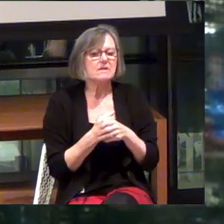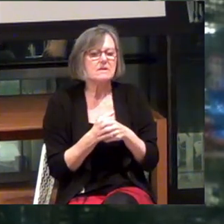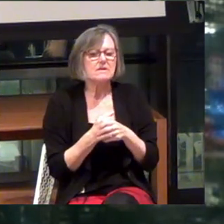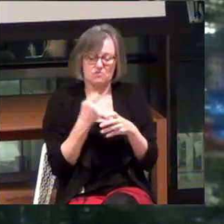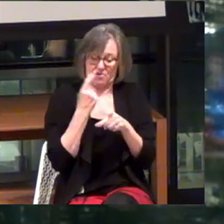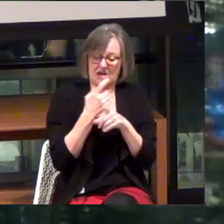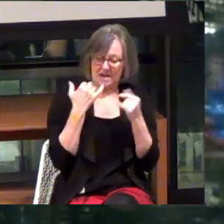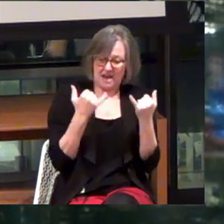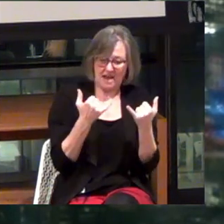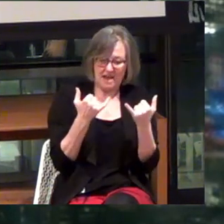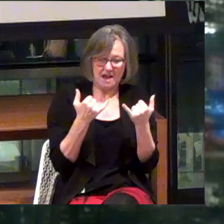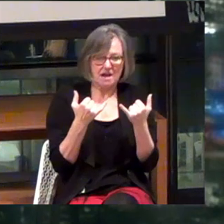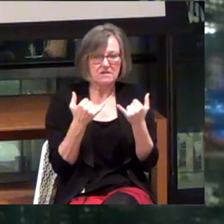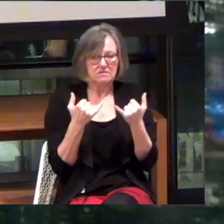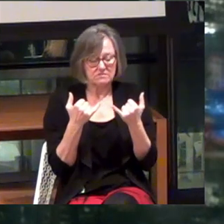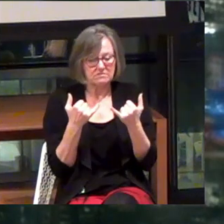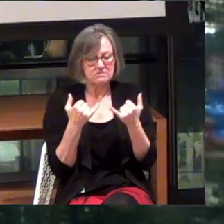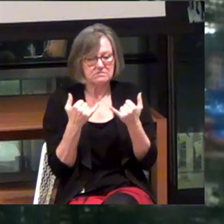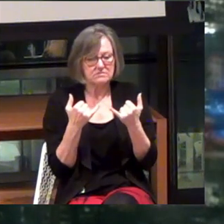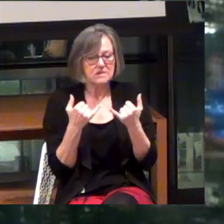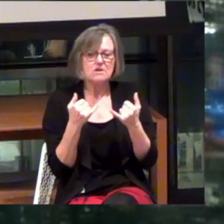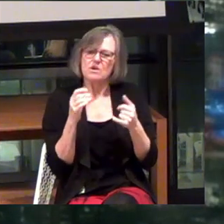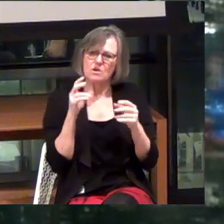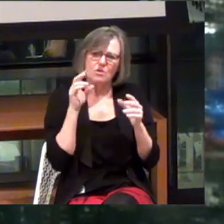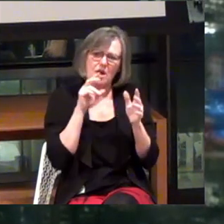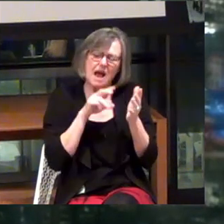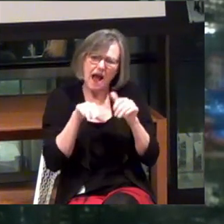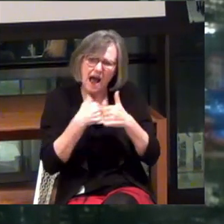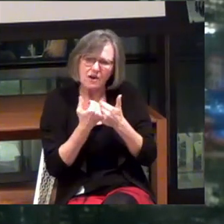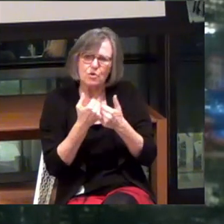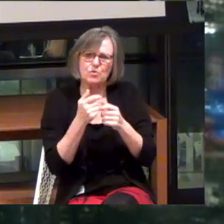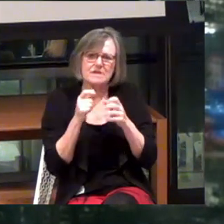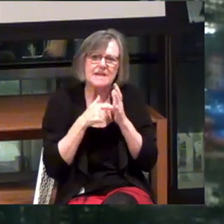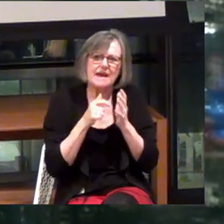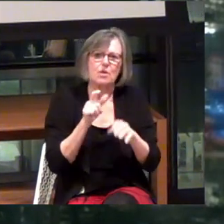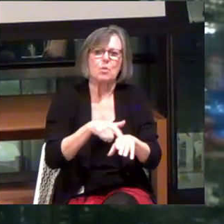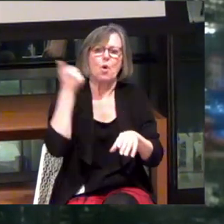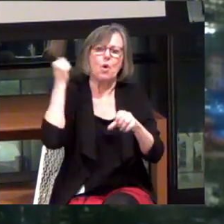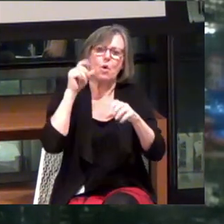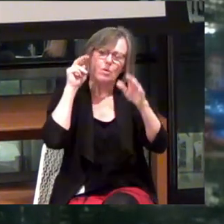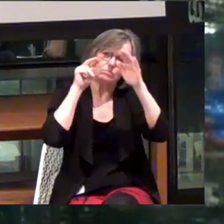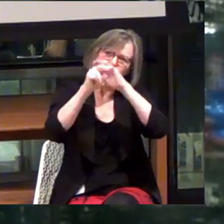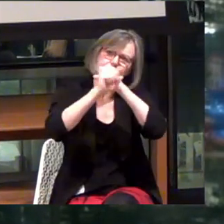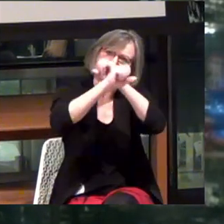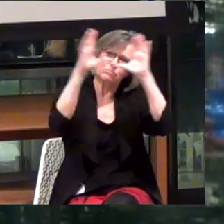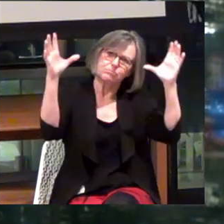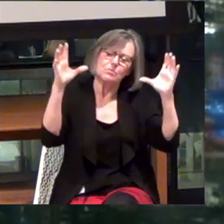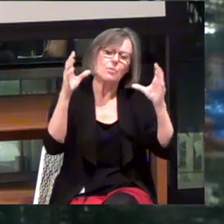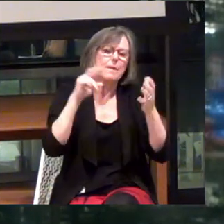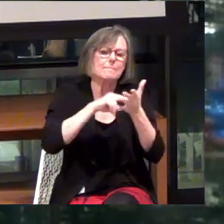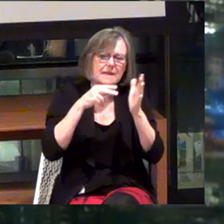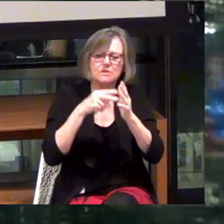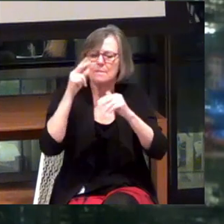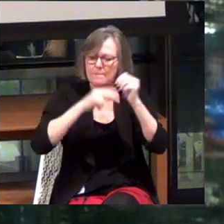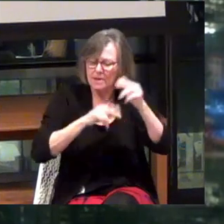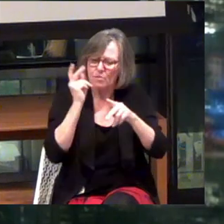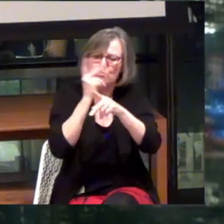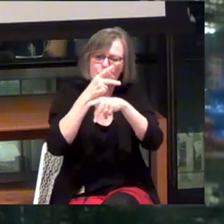Now we're in a space where... How do we take longer term visions around what it means to build products and to build